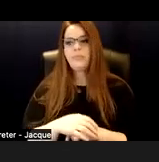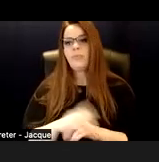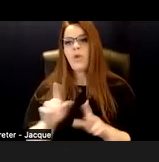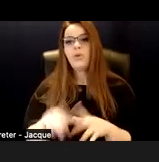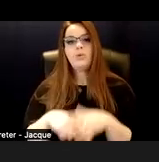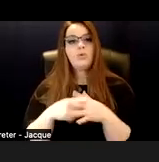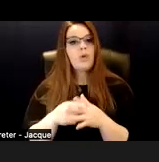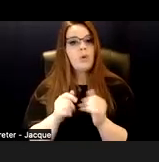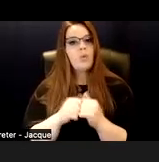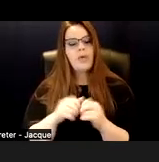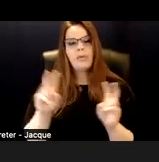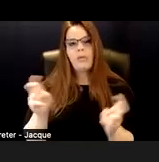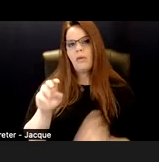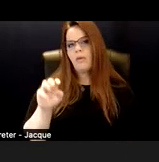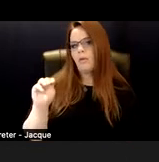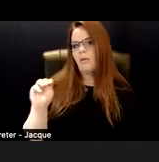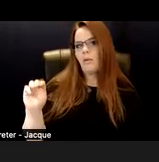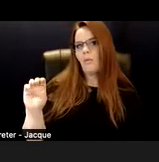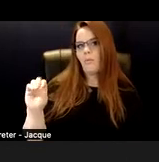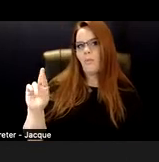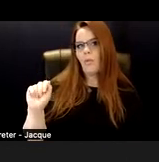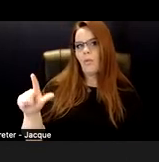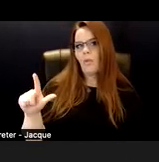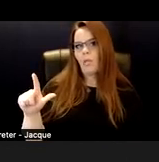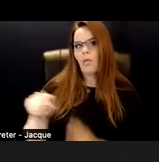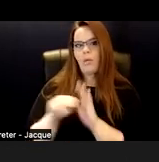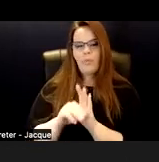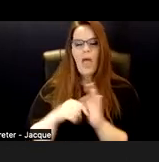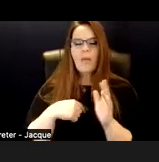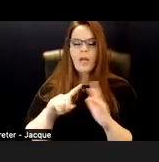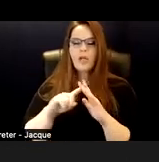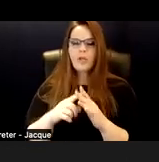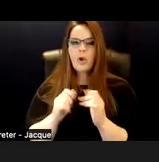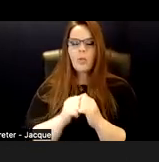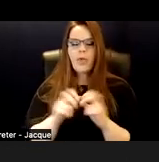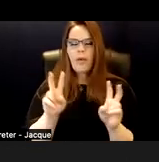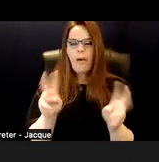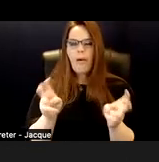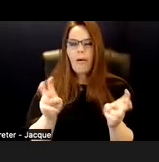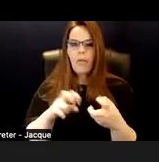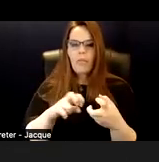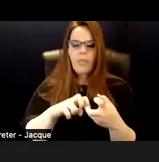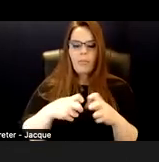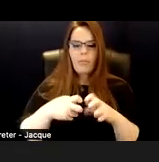and I'm going to start quote "the problem" of disability. I'm not saying disability is a problem. It's not, disability is rad.